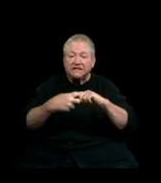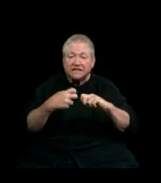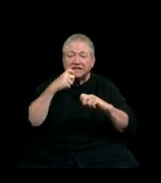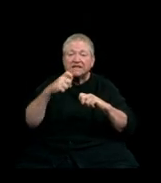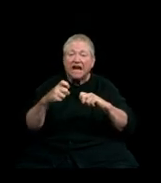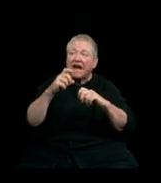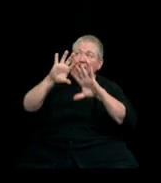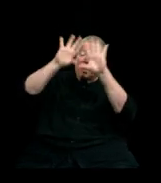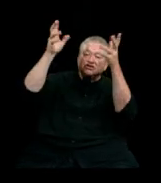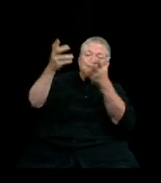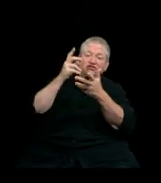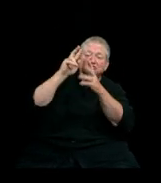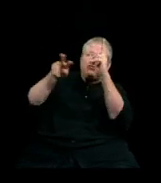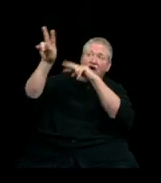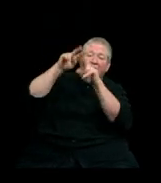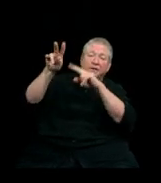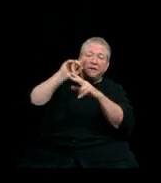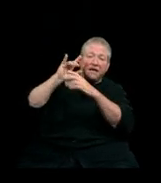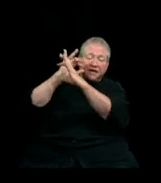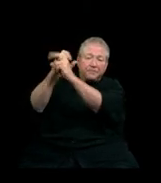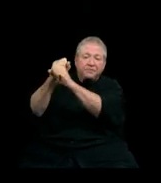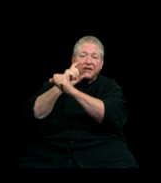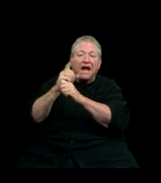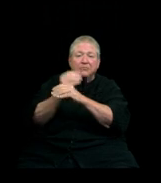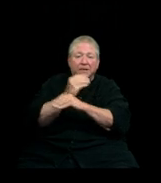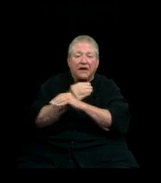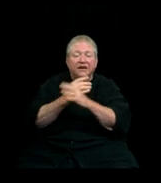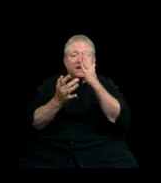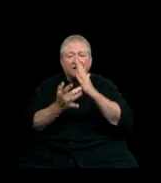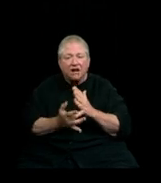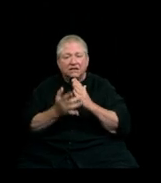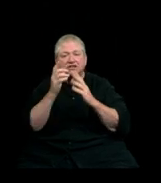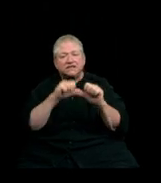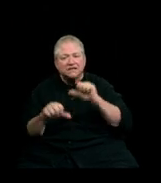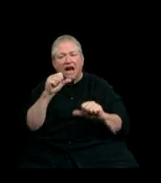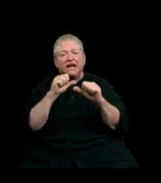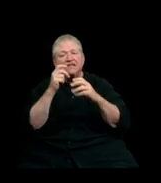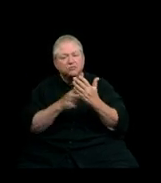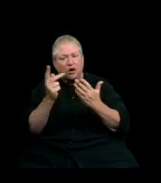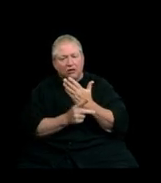material science, the science, math and technology education programs. We are proud of the passionate engagement